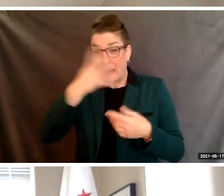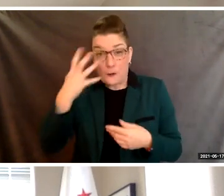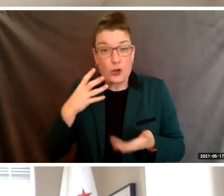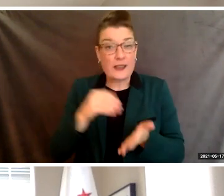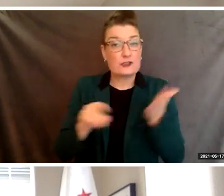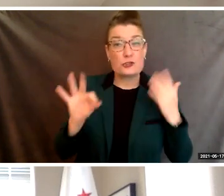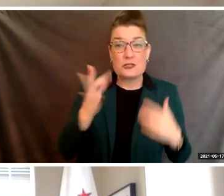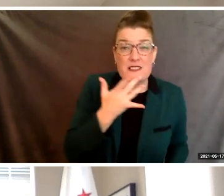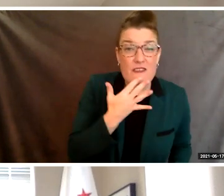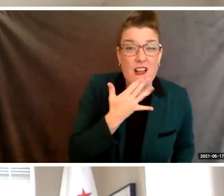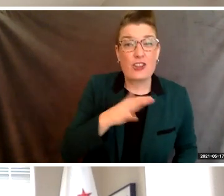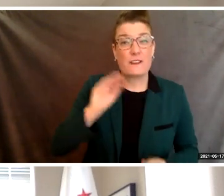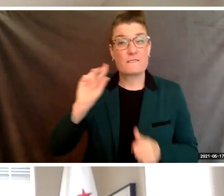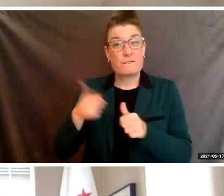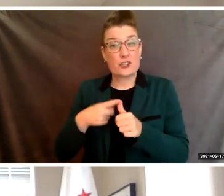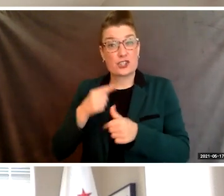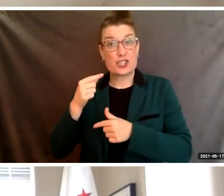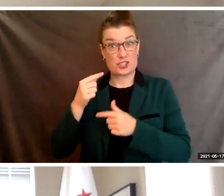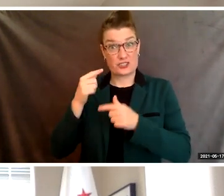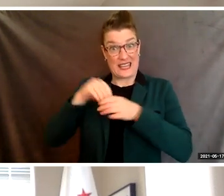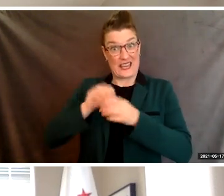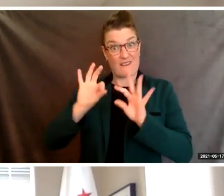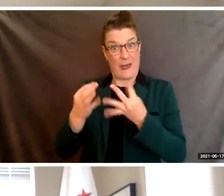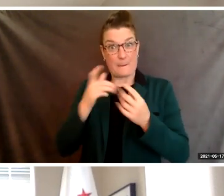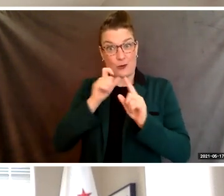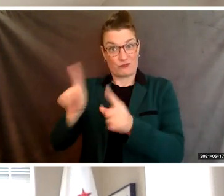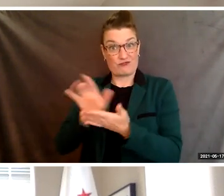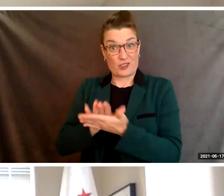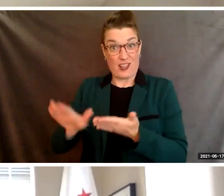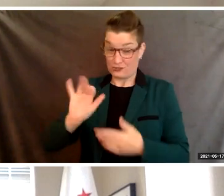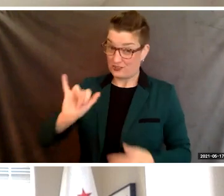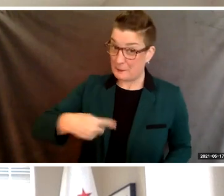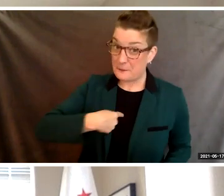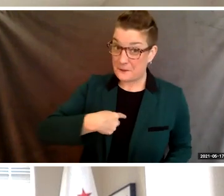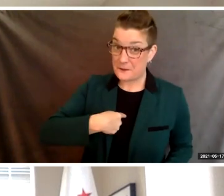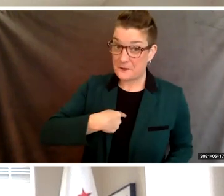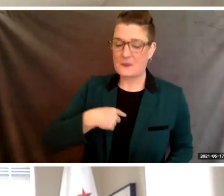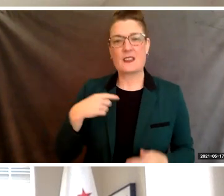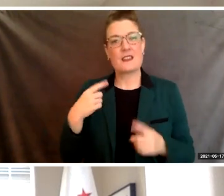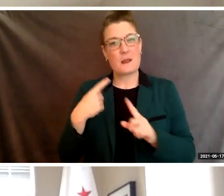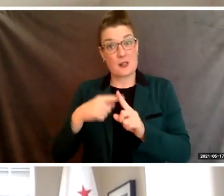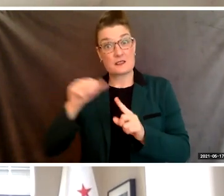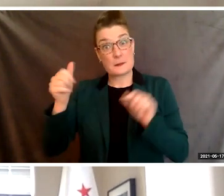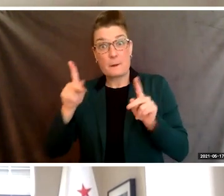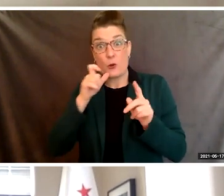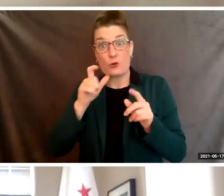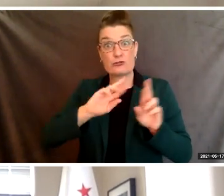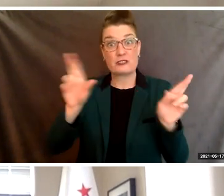and first-generation college youth like myself as well as those reentering the workforce.